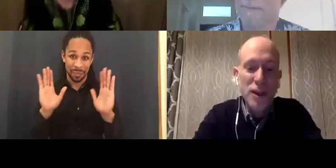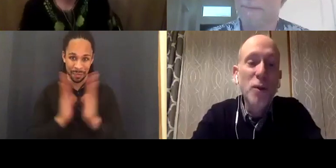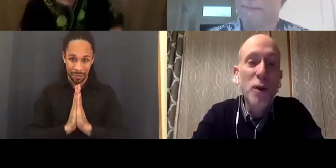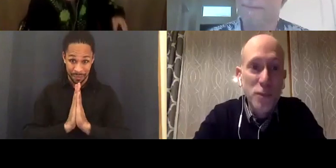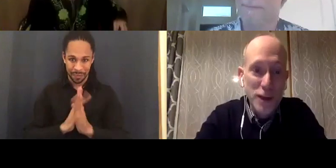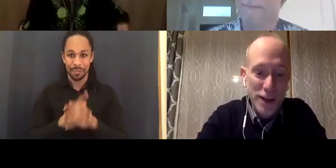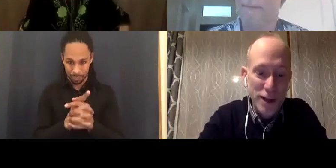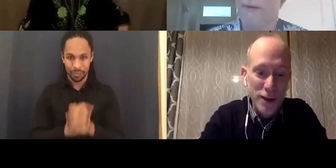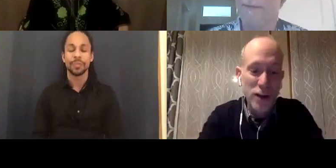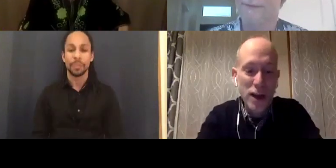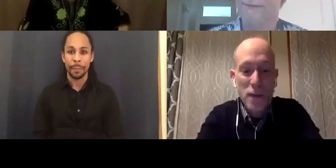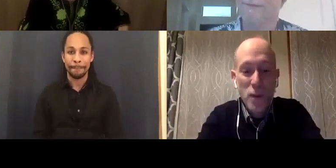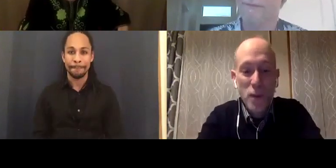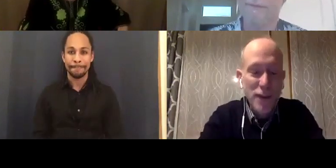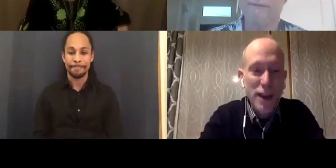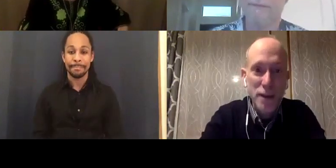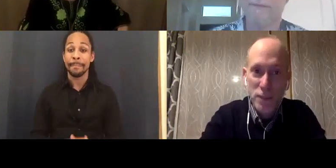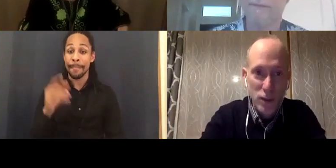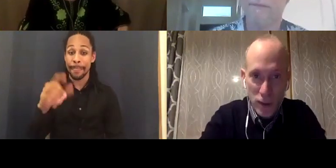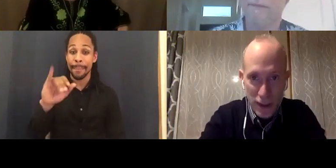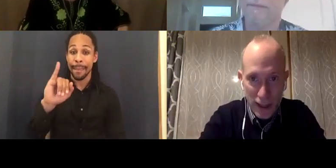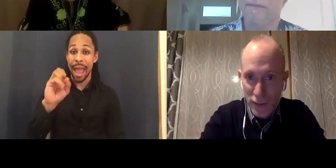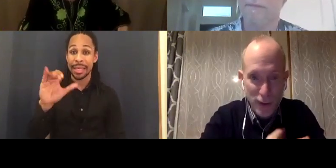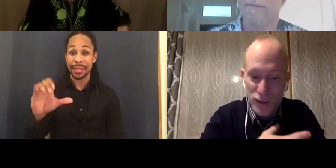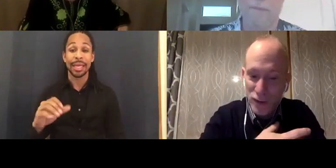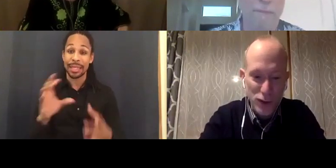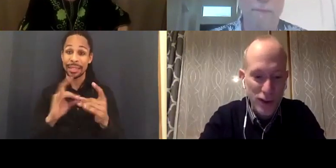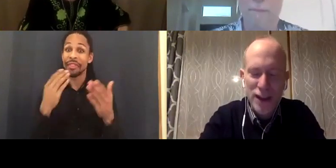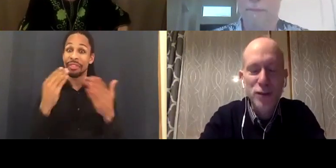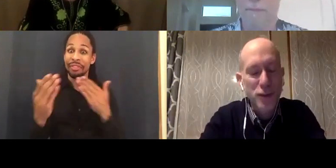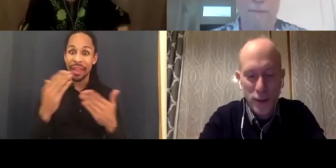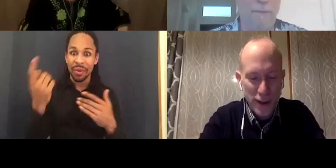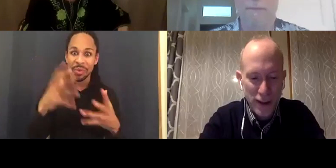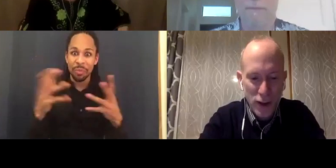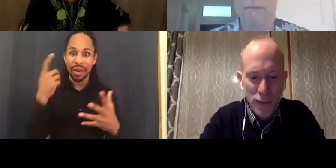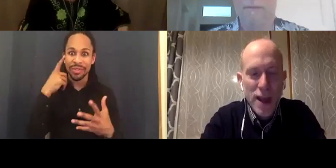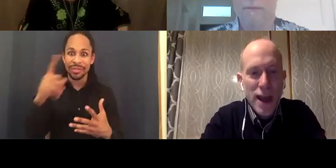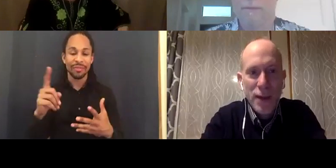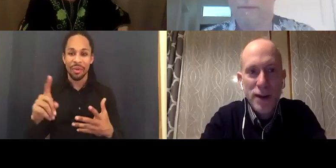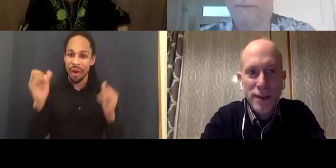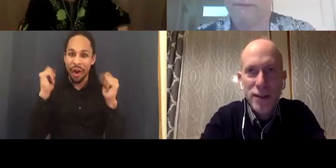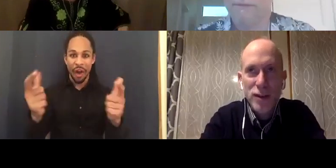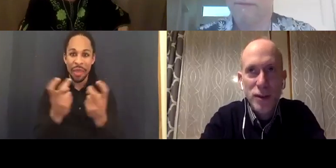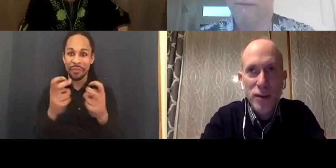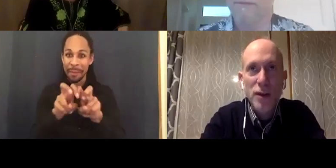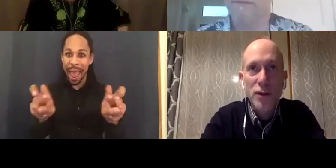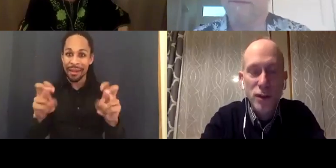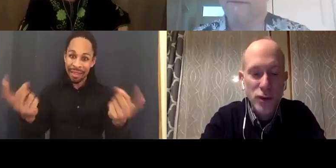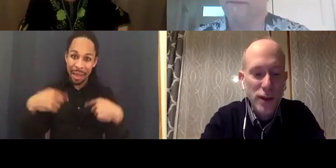thank you all for being here. We have a big week ahead of us. This is a great way to kick it off. Just hearing the conversation it's